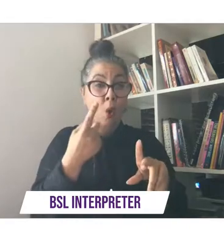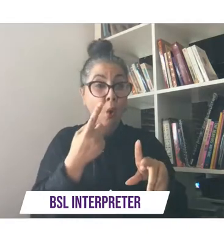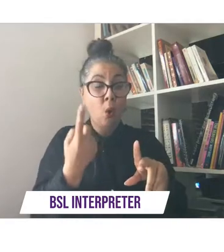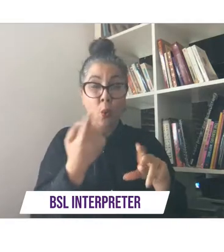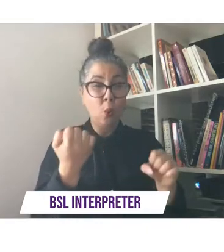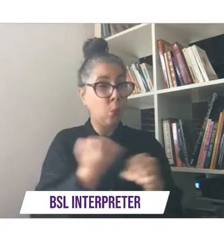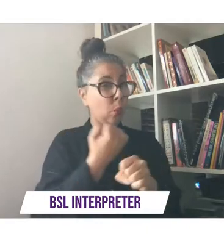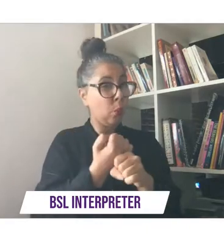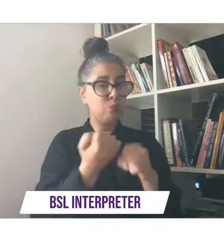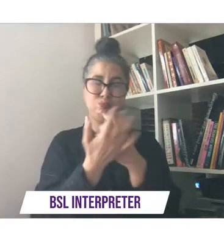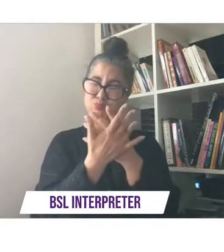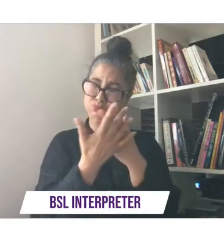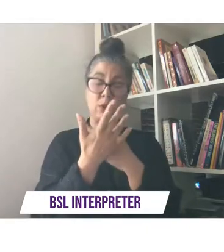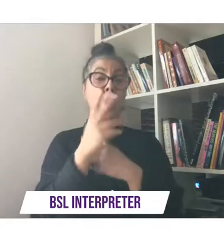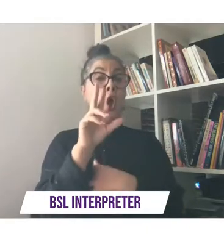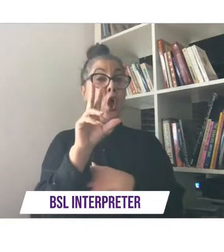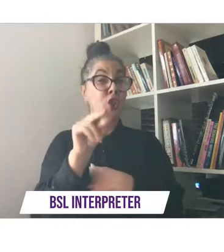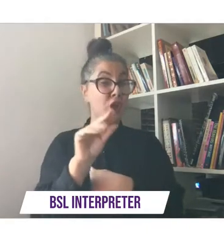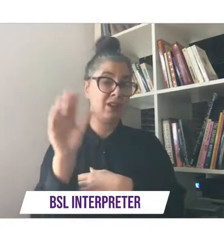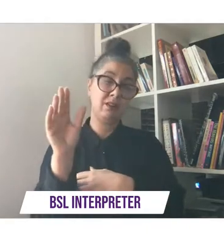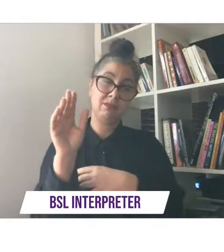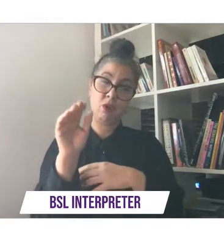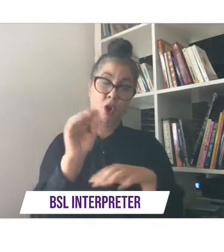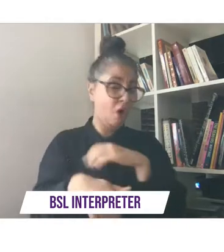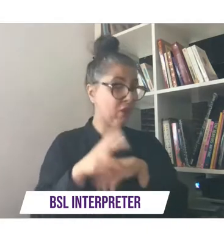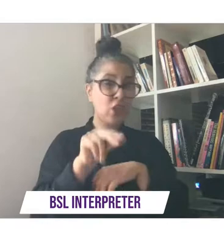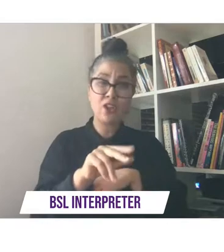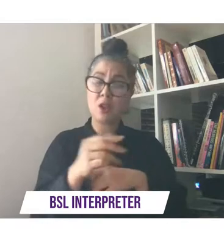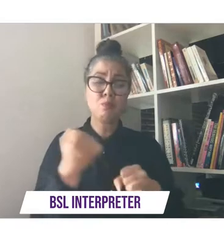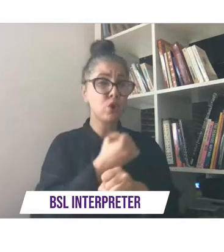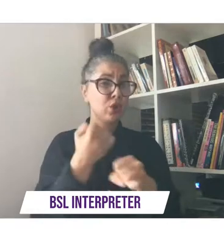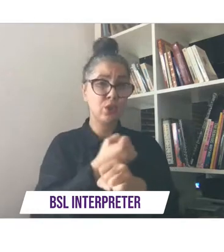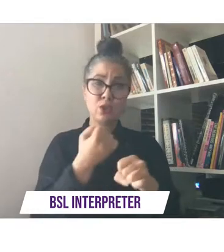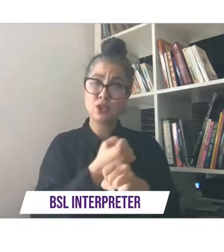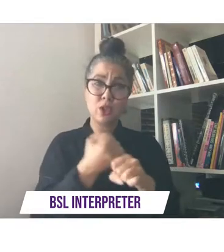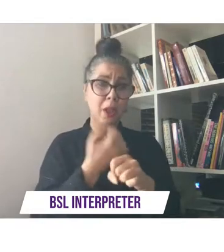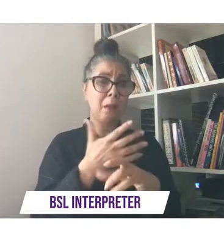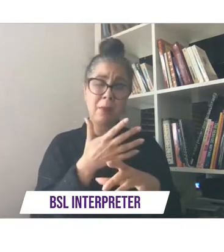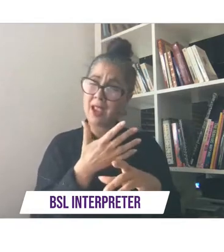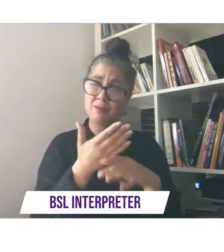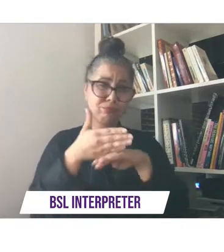executive producers far too numerous to name but we're so grateful for all their contributions